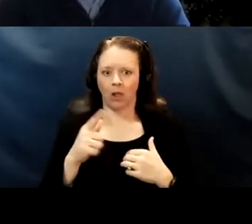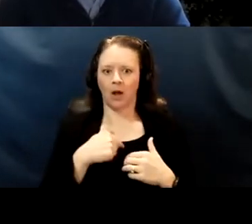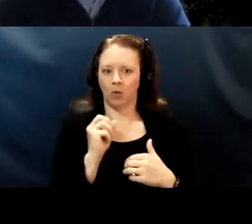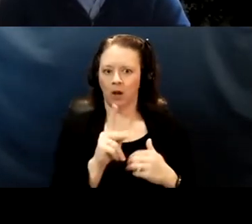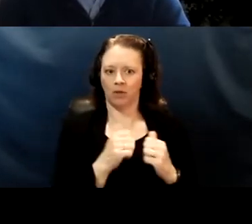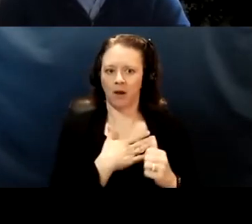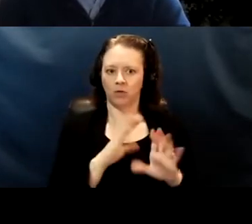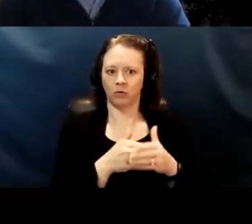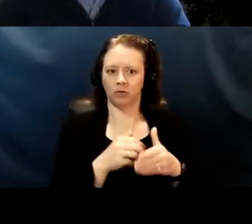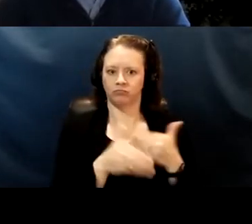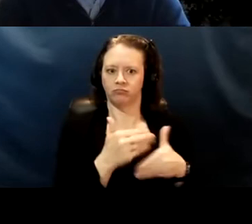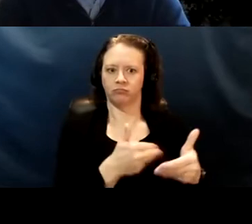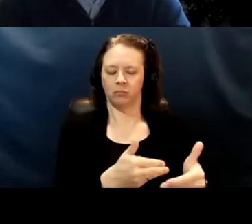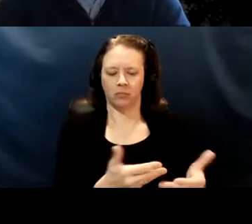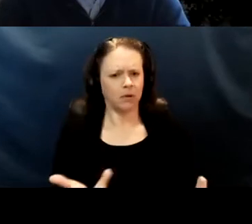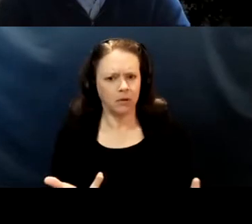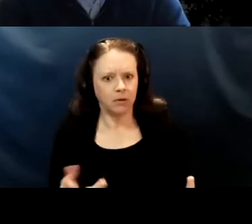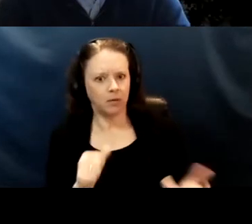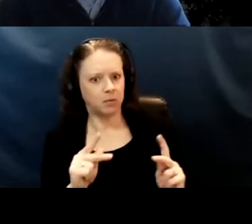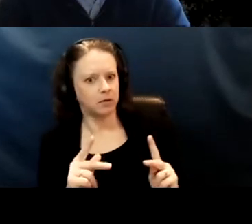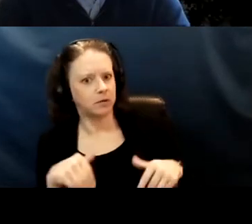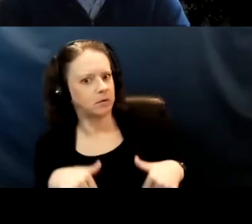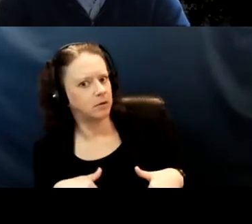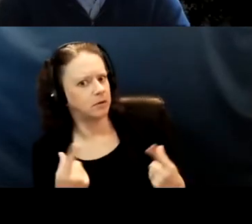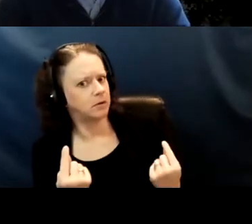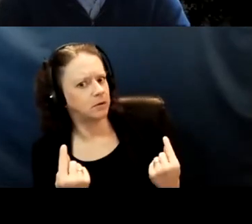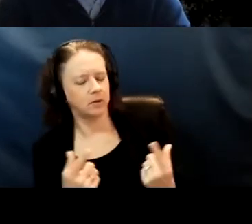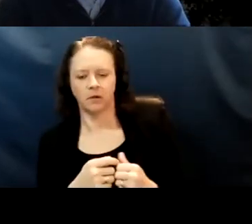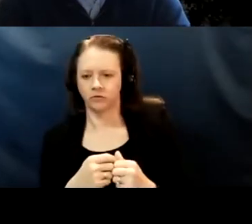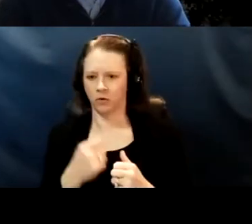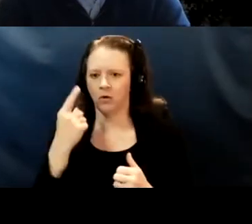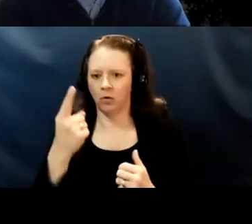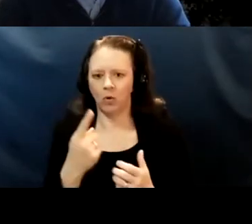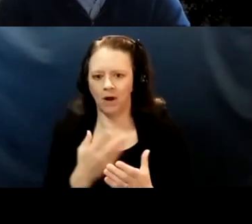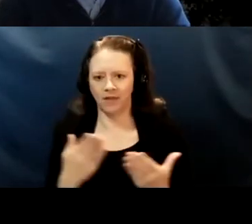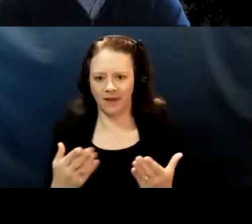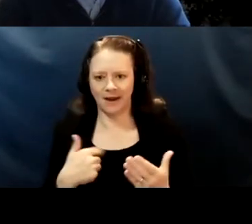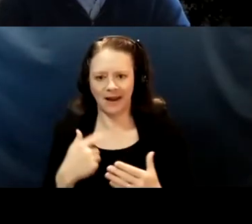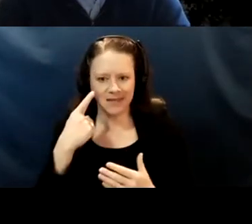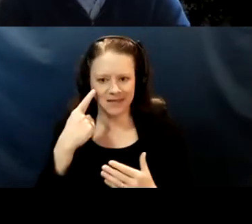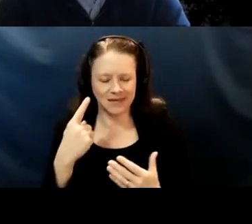Let's keep moving forward." I think, you know, one of the strategies that I think we tried using